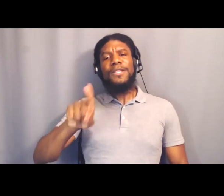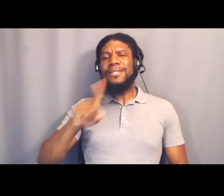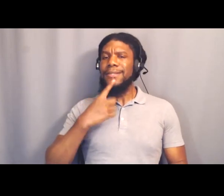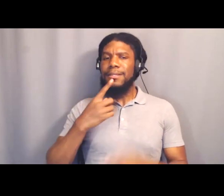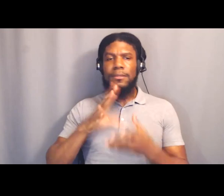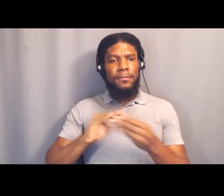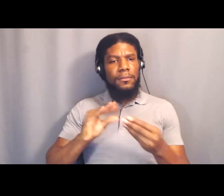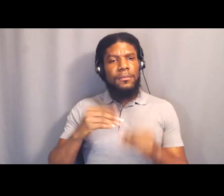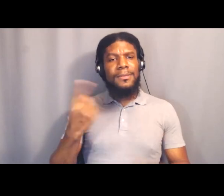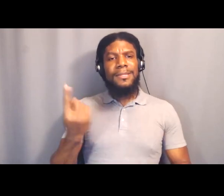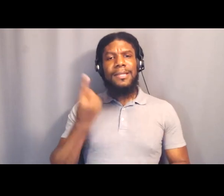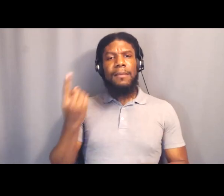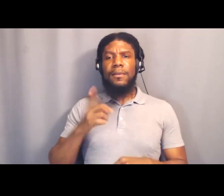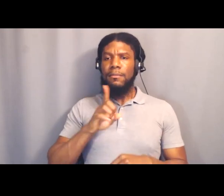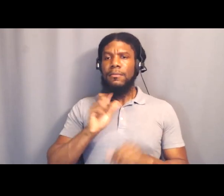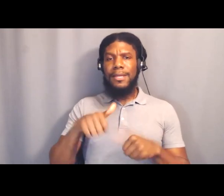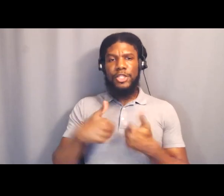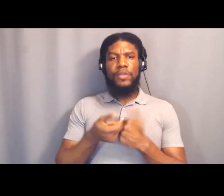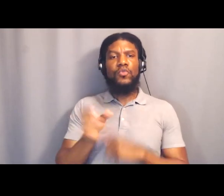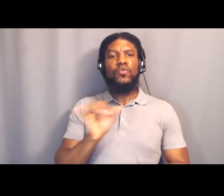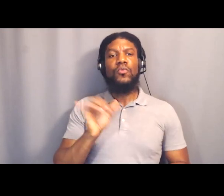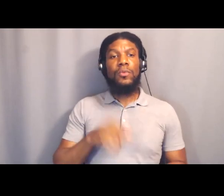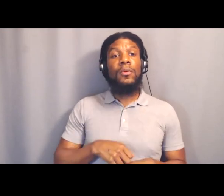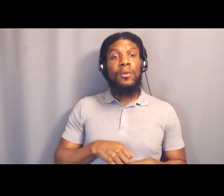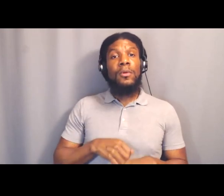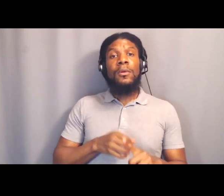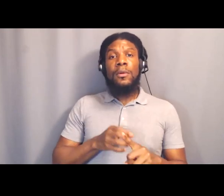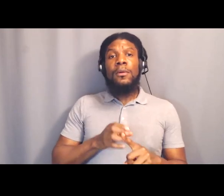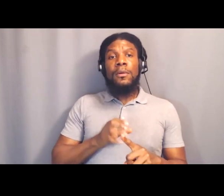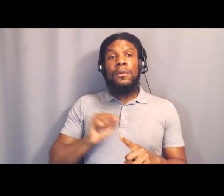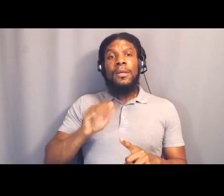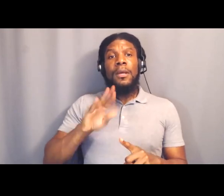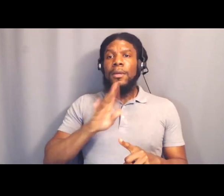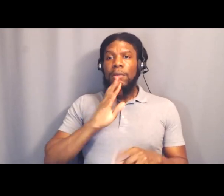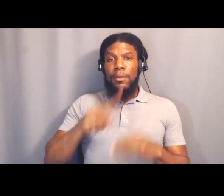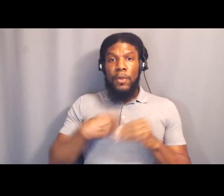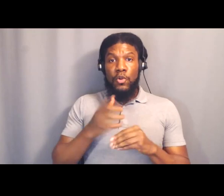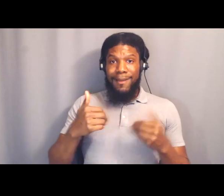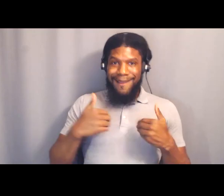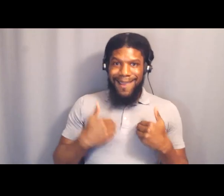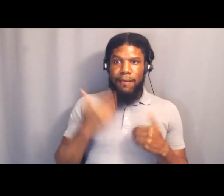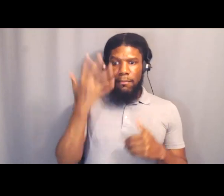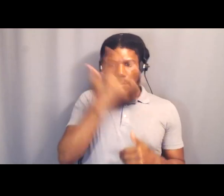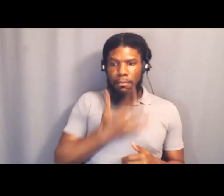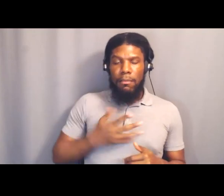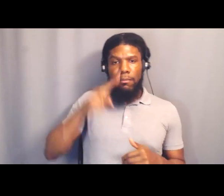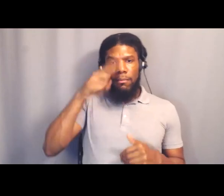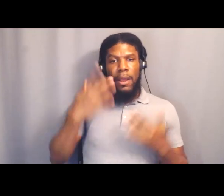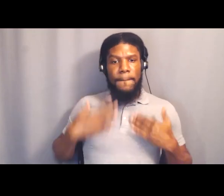when we talk about if you have a Black body, that we wanna protect it. And also one of the practices